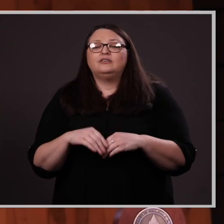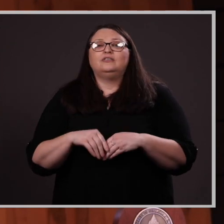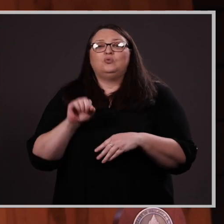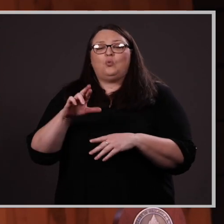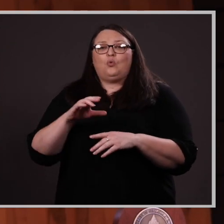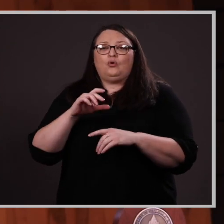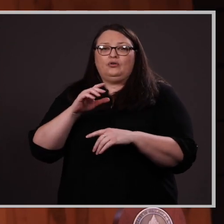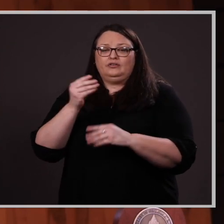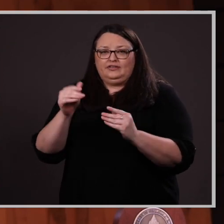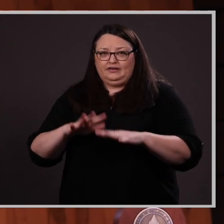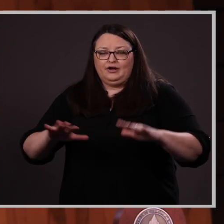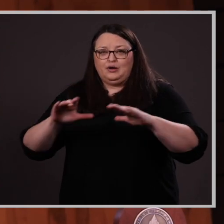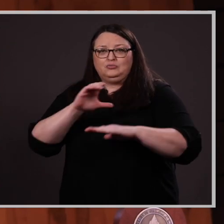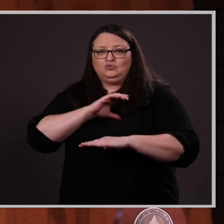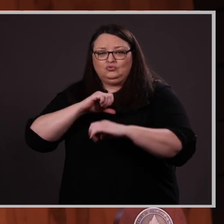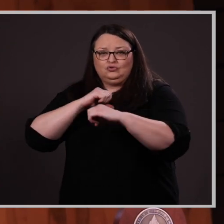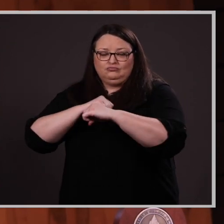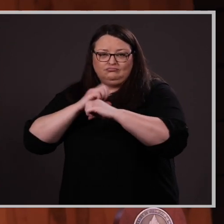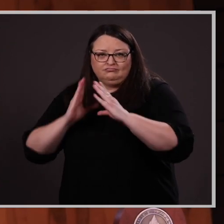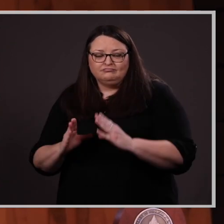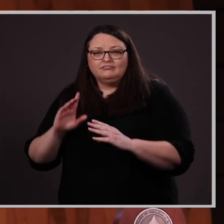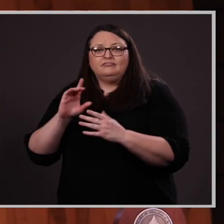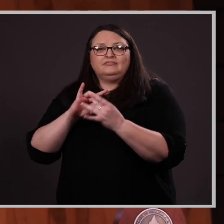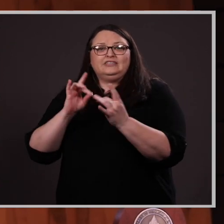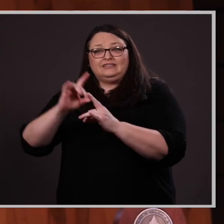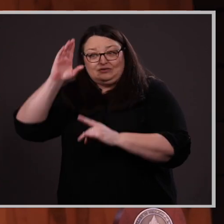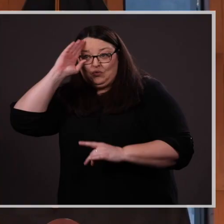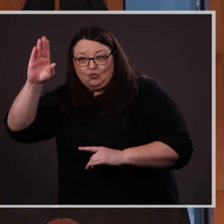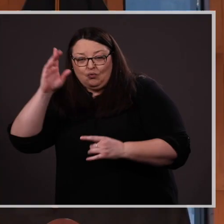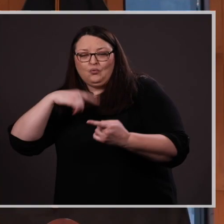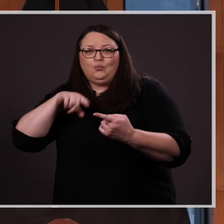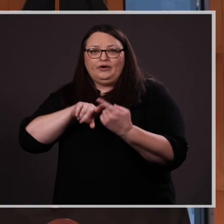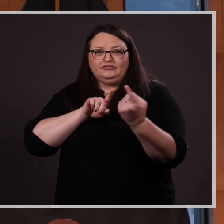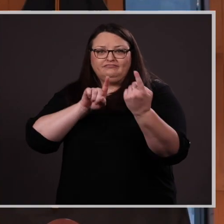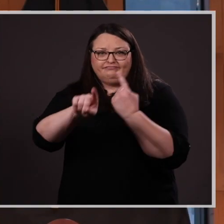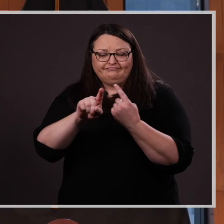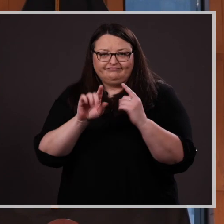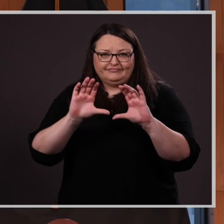security officer who always says hello on your walk to class – to staff you may not